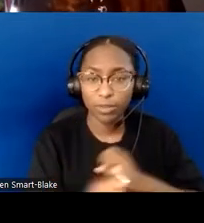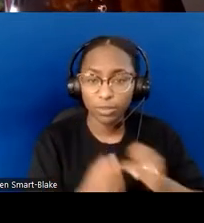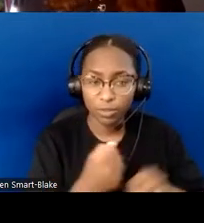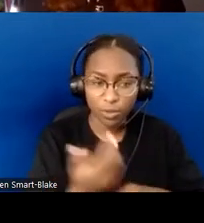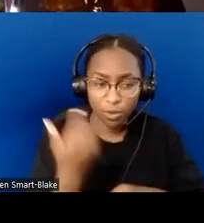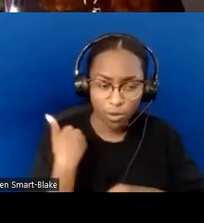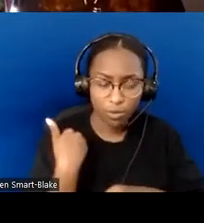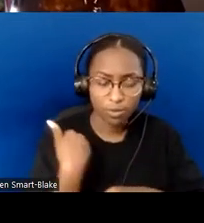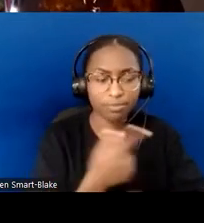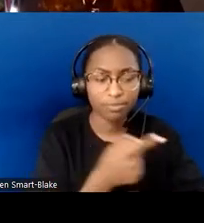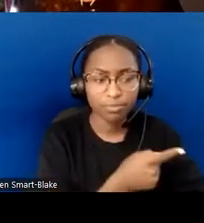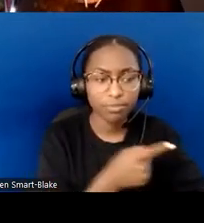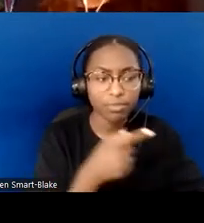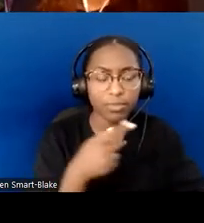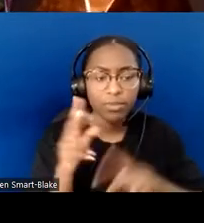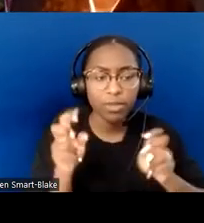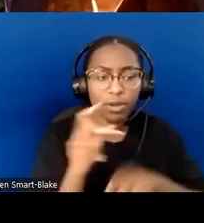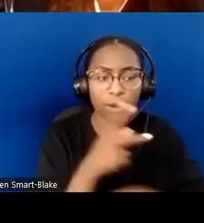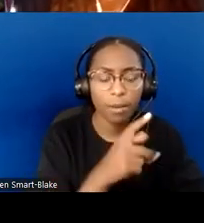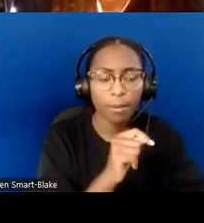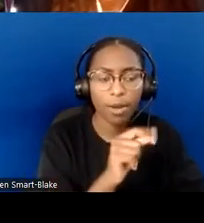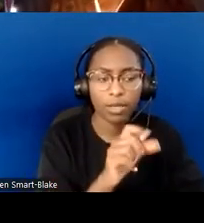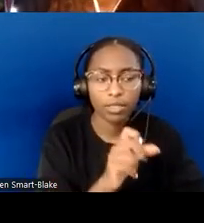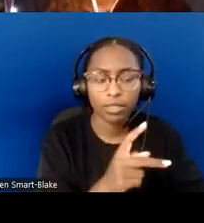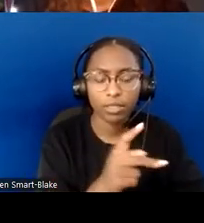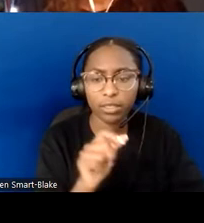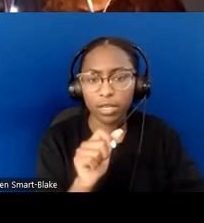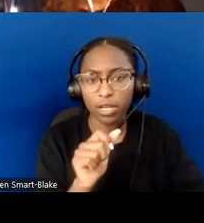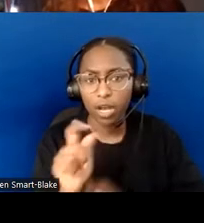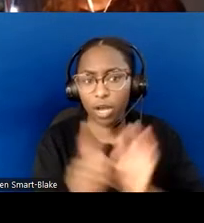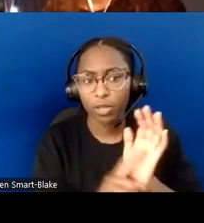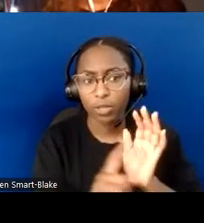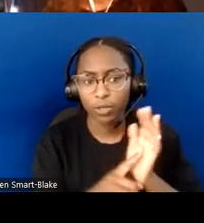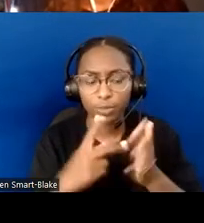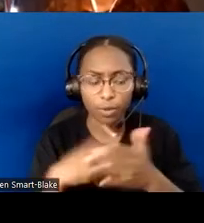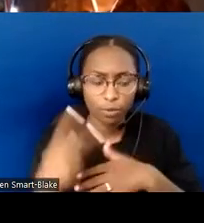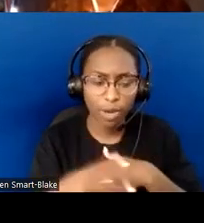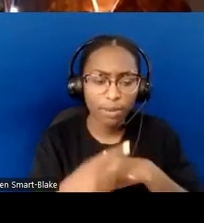that can be sanitized on plastic clothespins. There's... an allergy one;